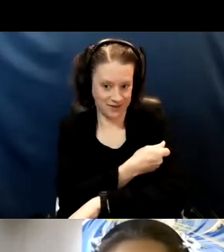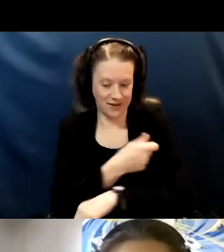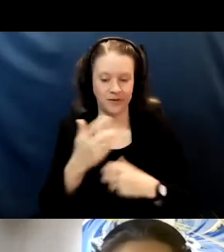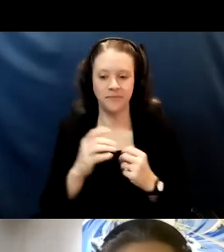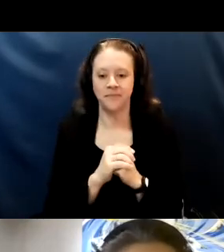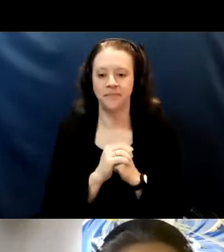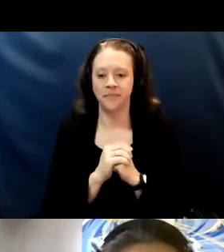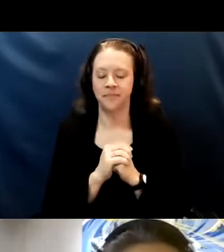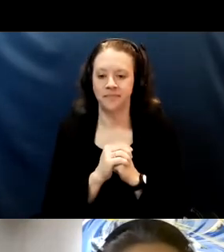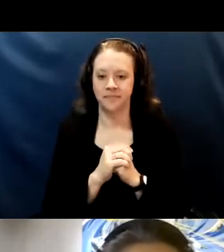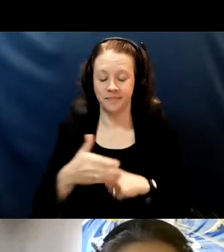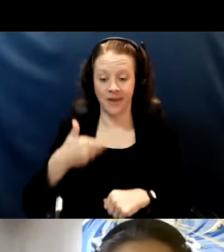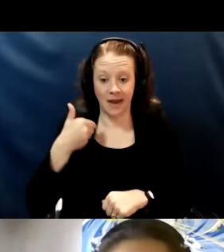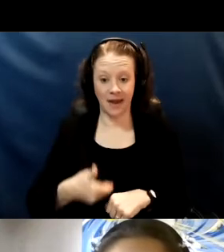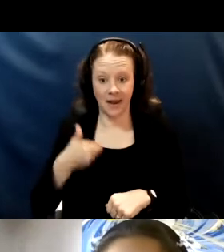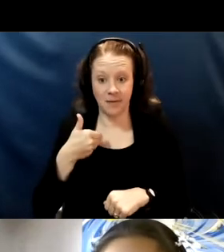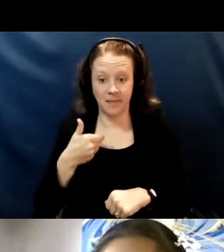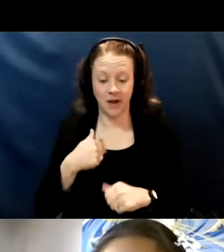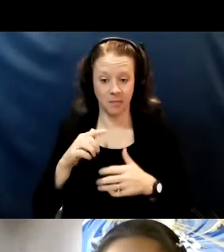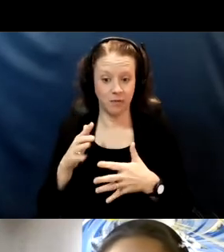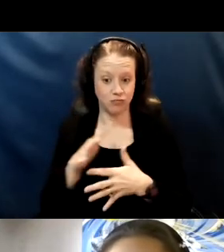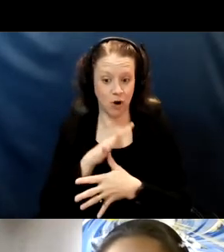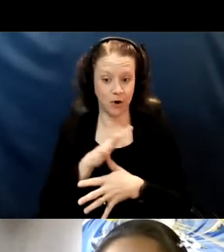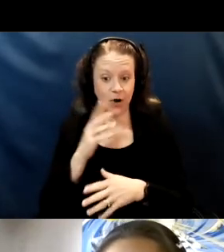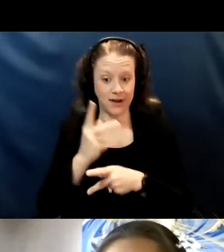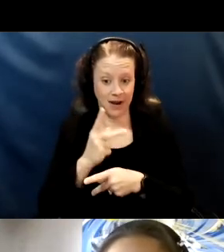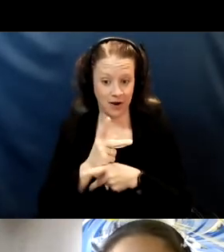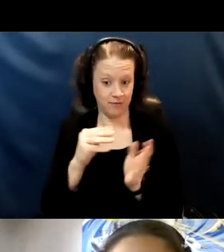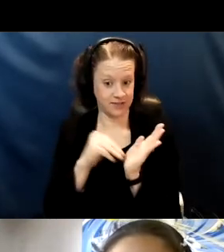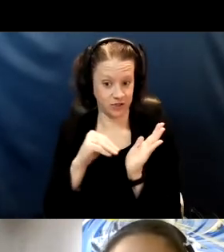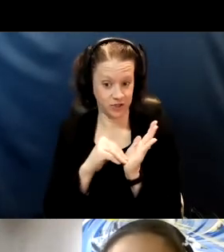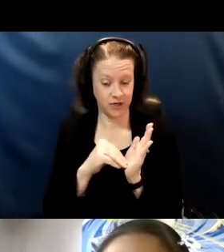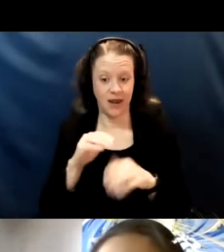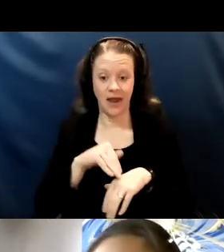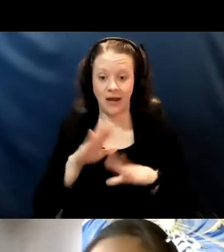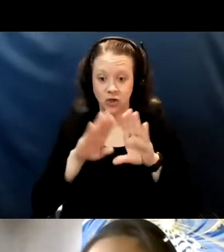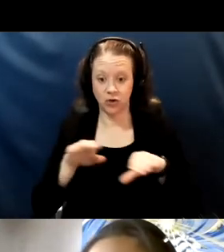I am a primary care physician at Children's Hospital Oakland.